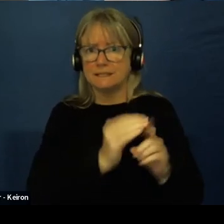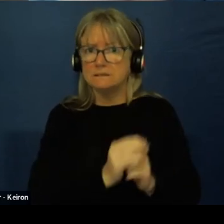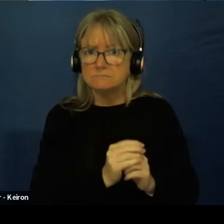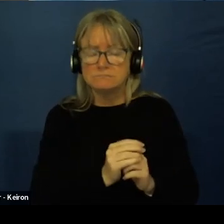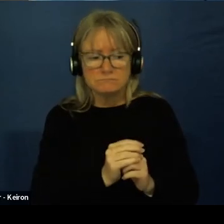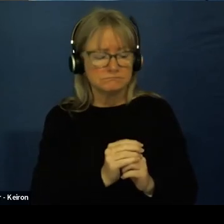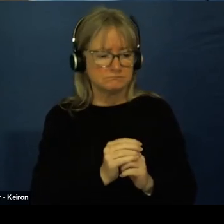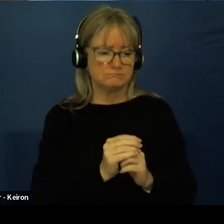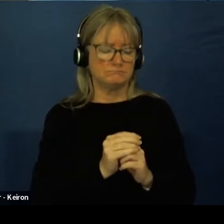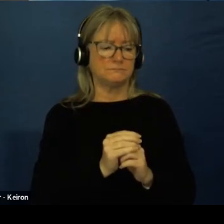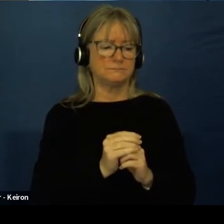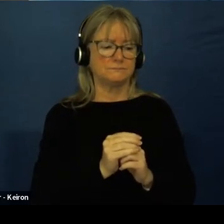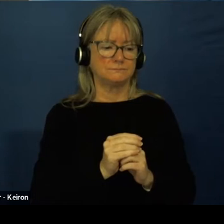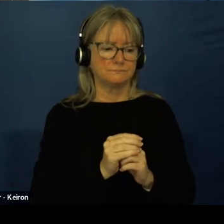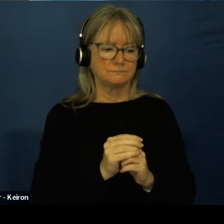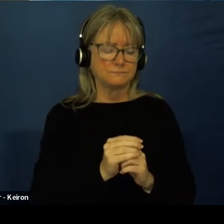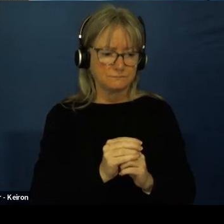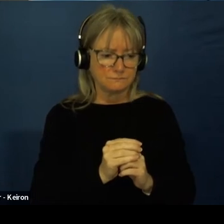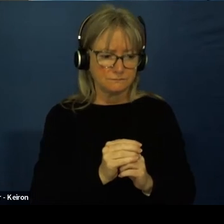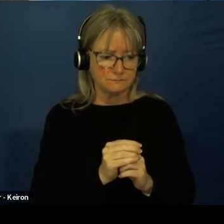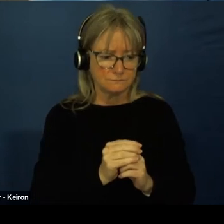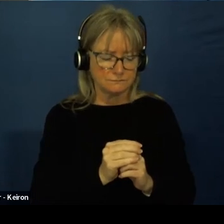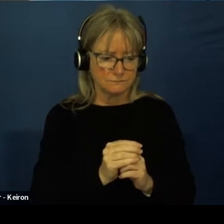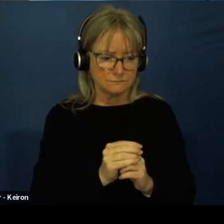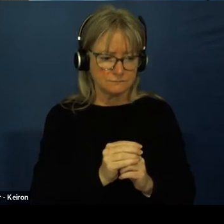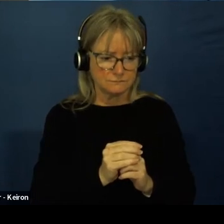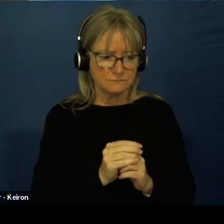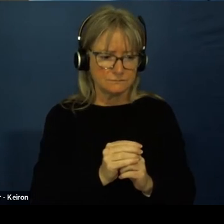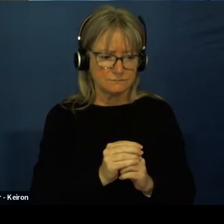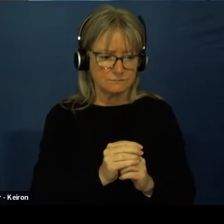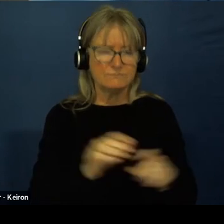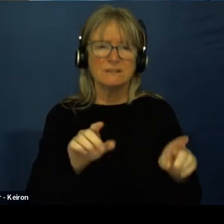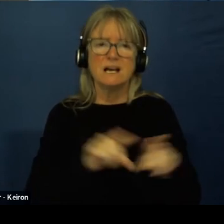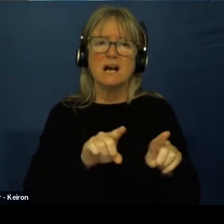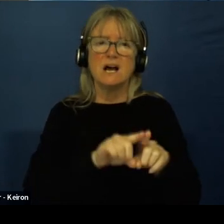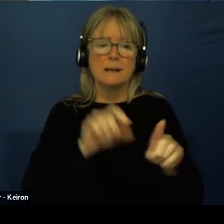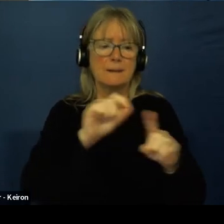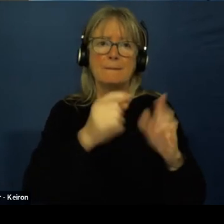Like when school when preschools. Do they transition.